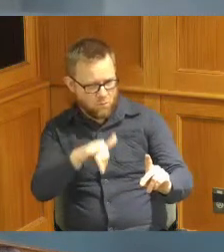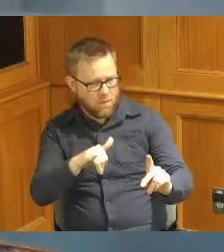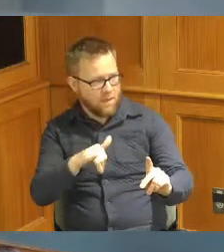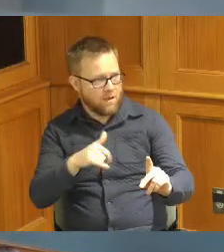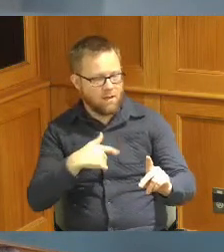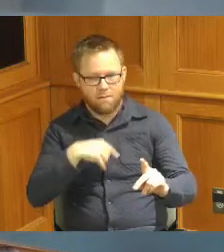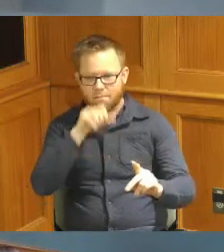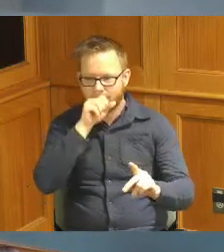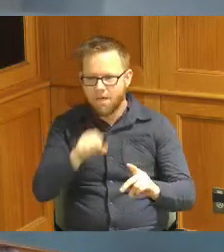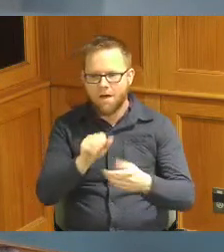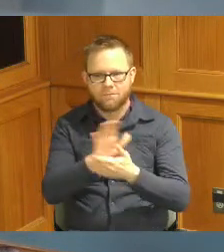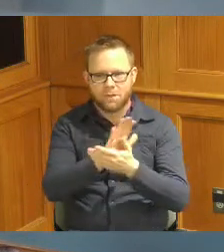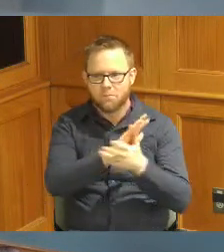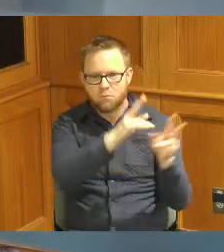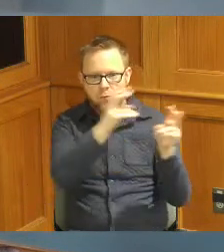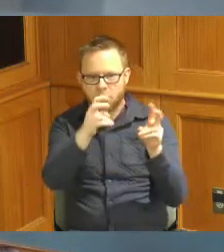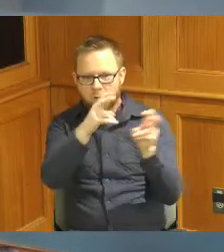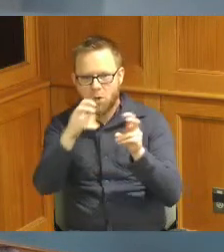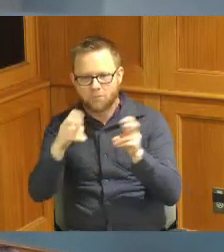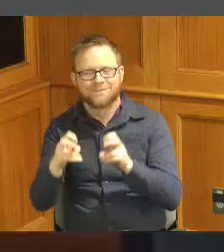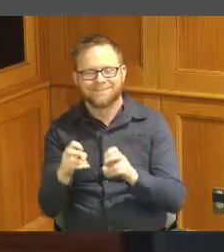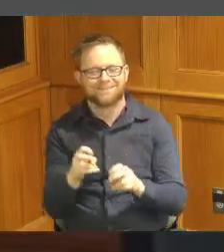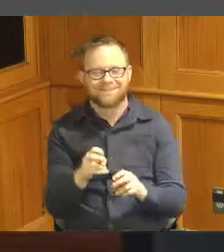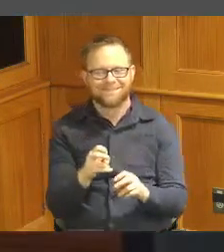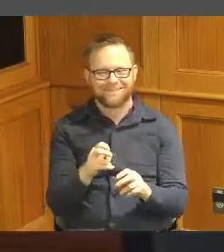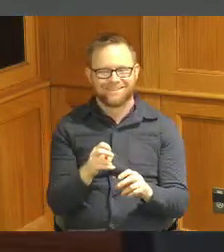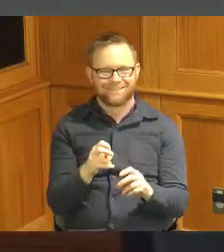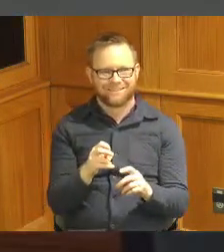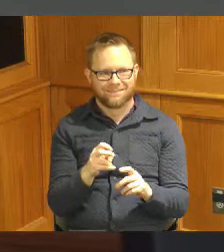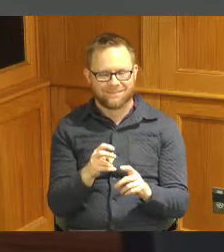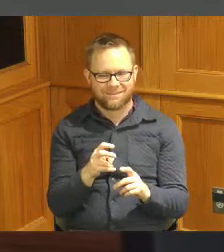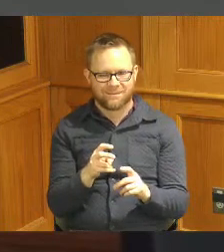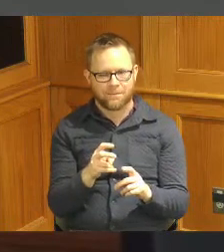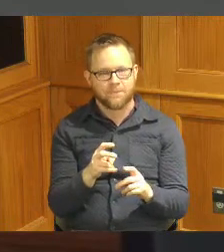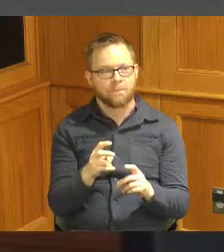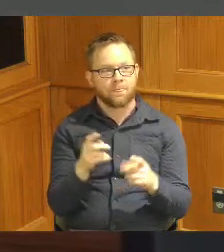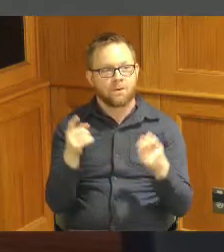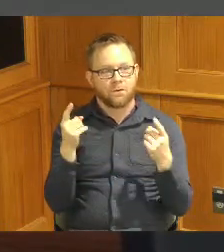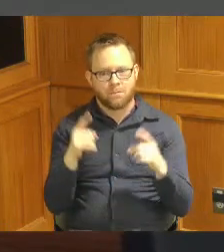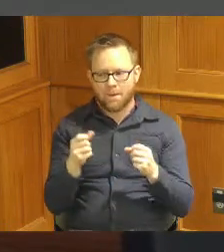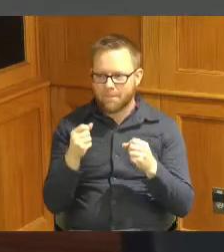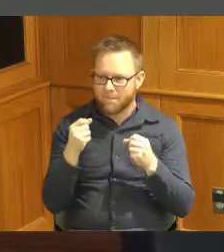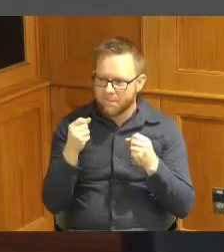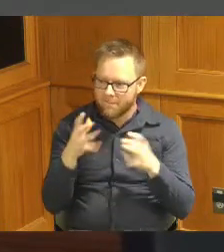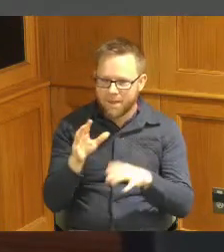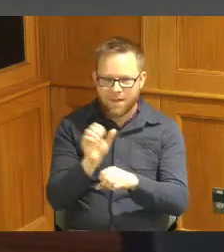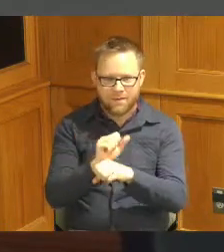movie quote and I can say that when that there were a lot of jobs that were available that I